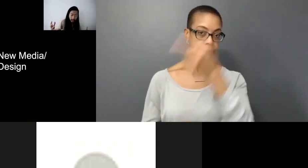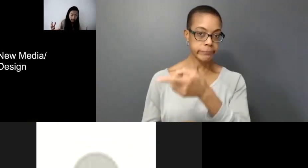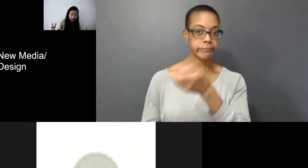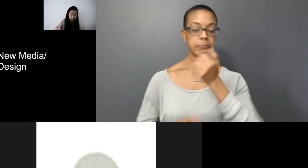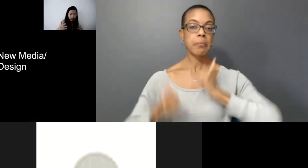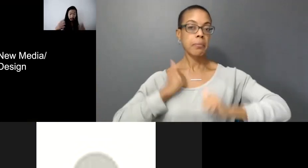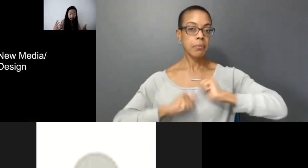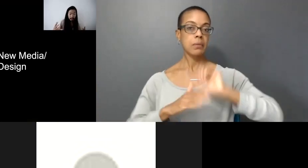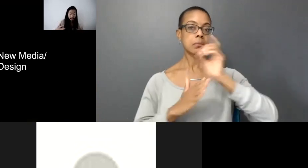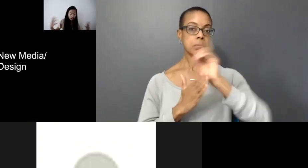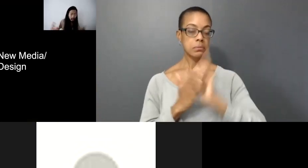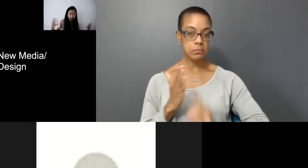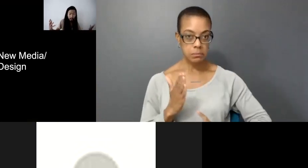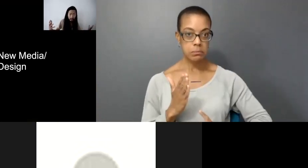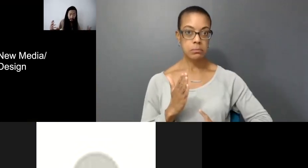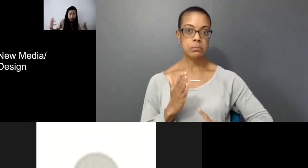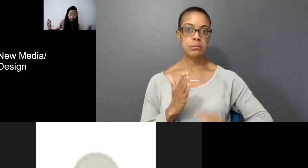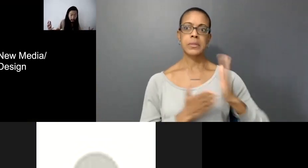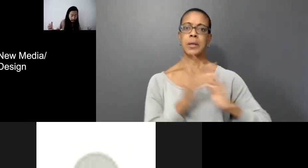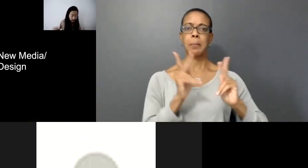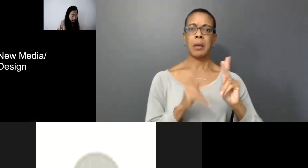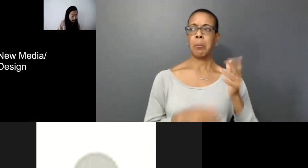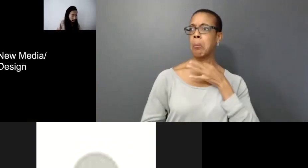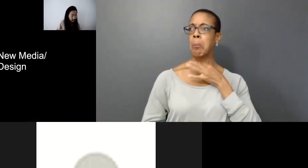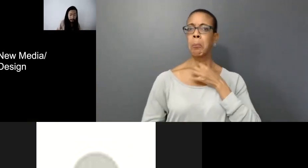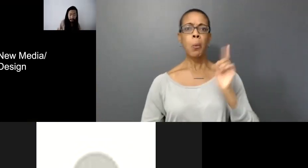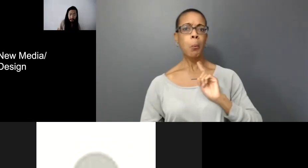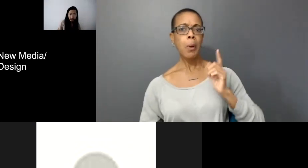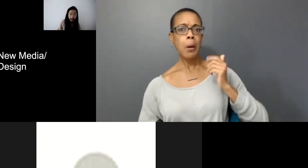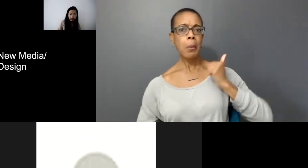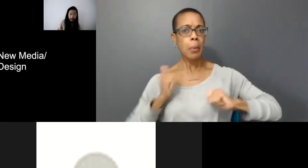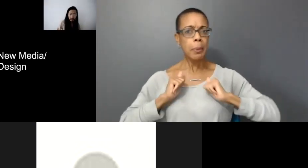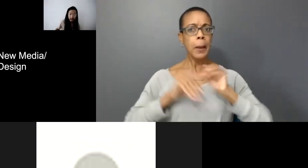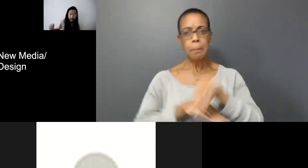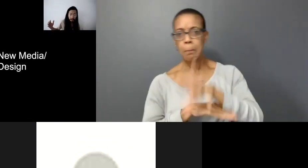so some people are probably saying that where are all the theater projection design kind of stuff?